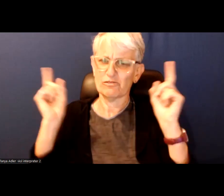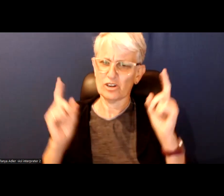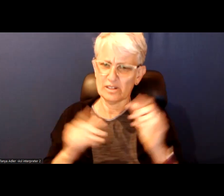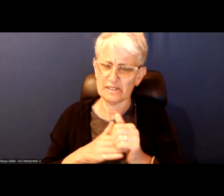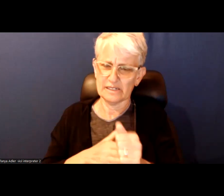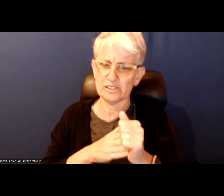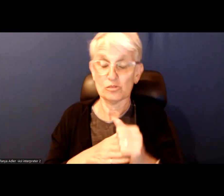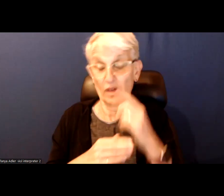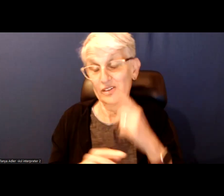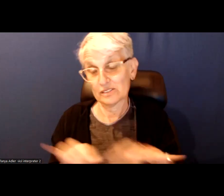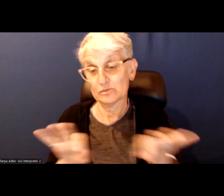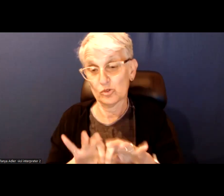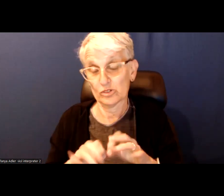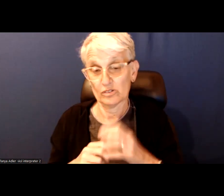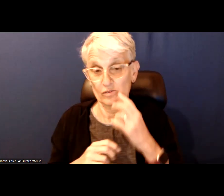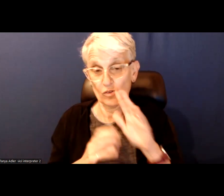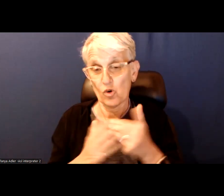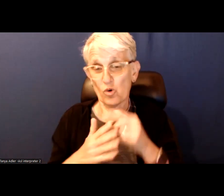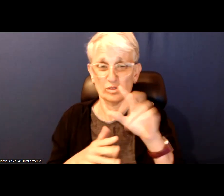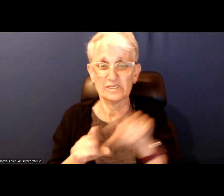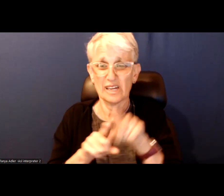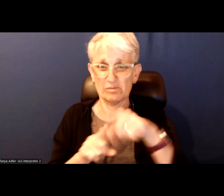is important for all of the reasons I have already been mentioned.